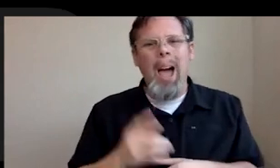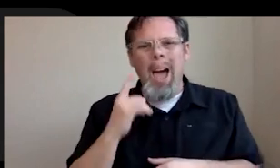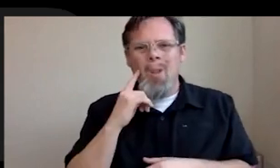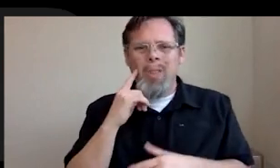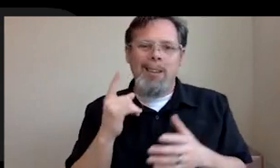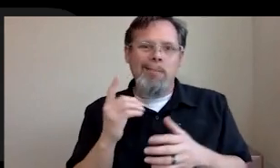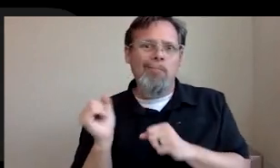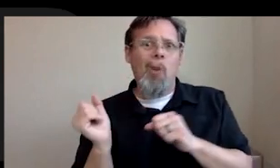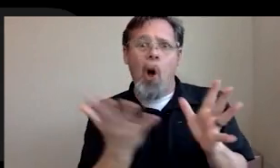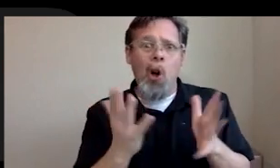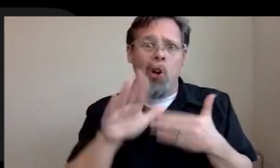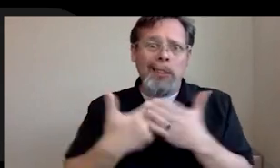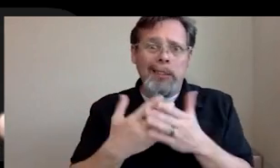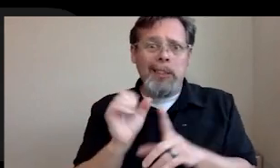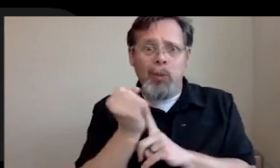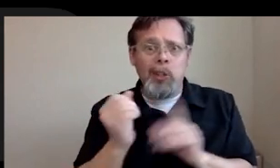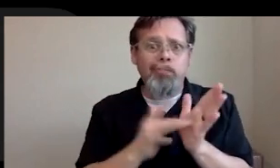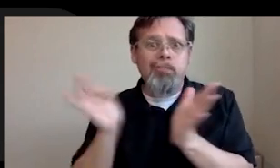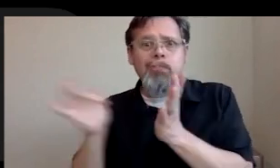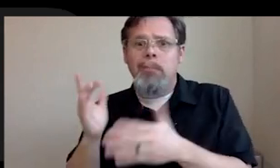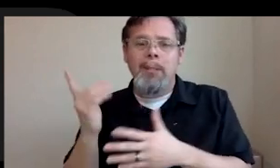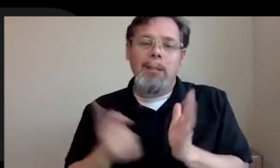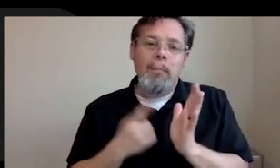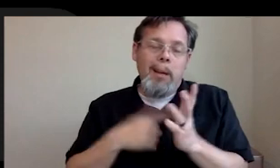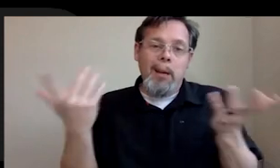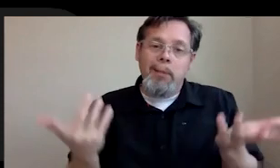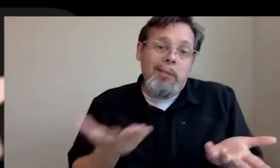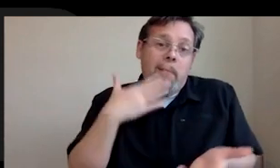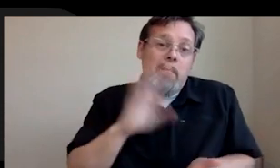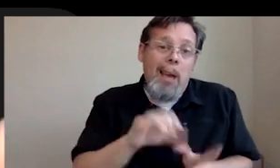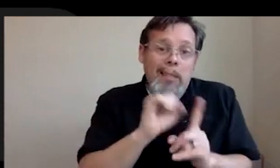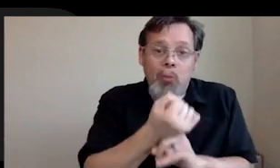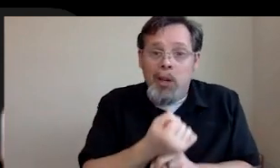Sometimes it is like you're kind of at the bad end of a bad situation both happen, you know what I